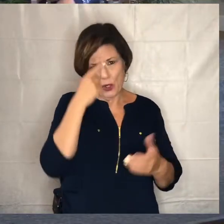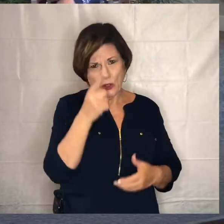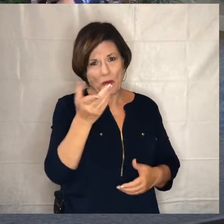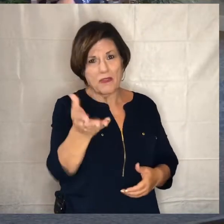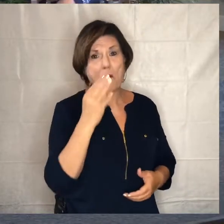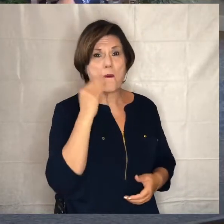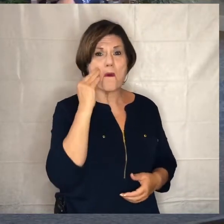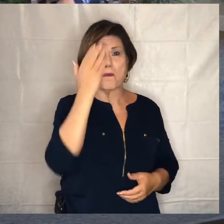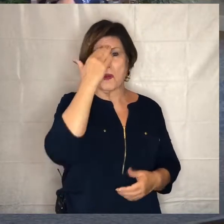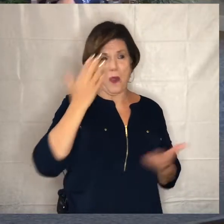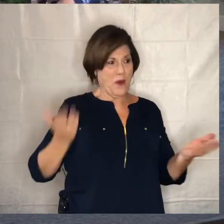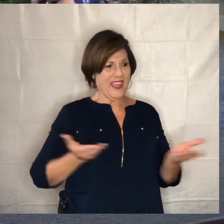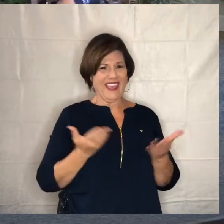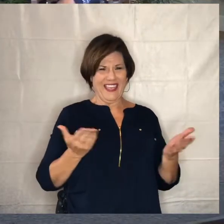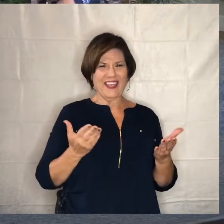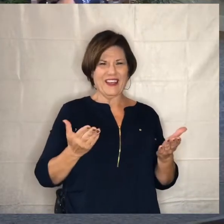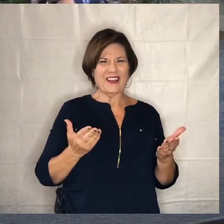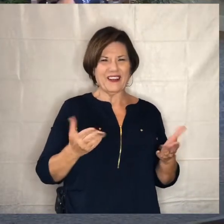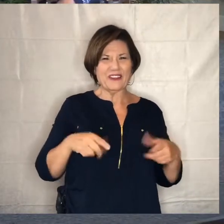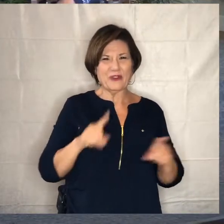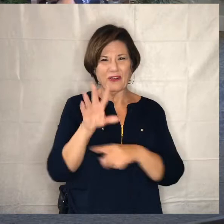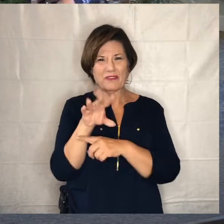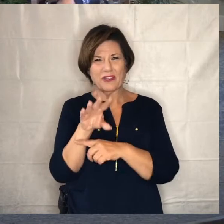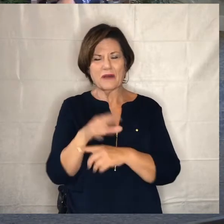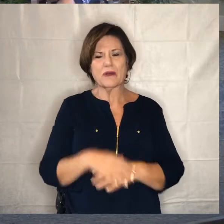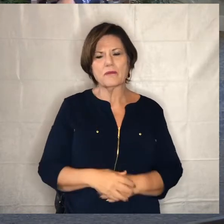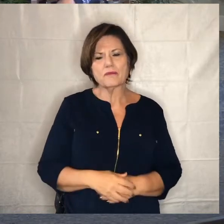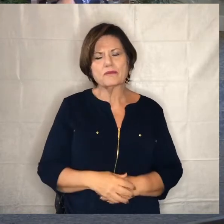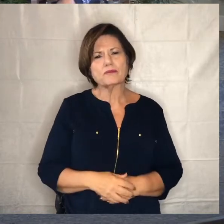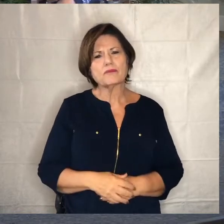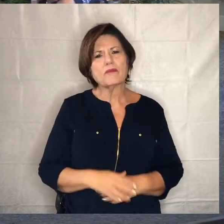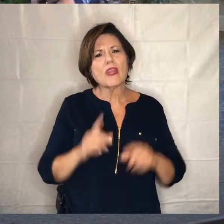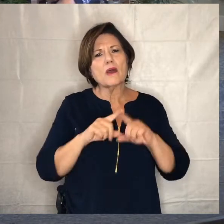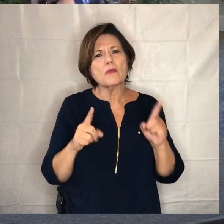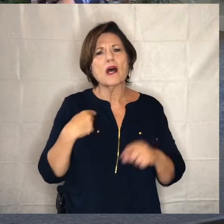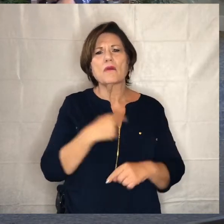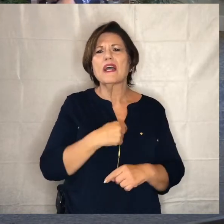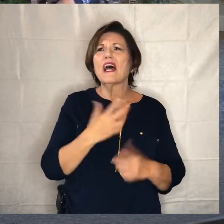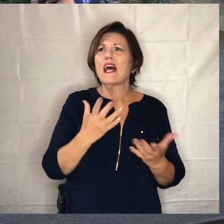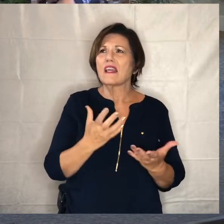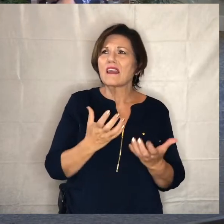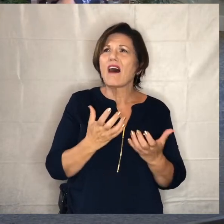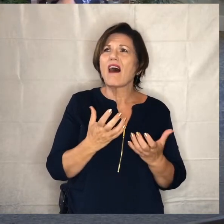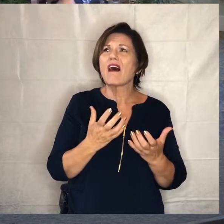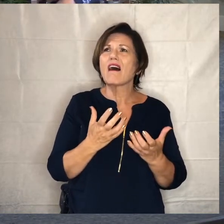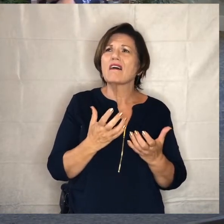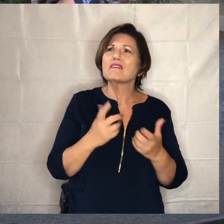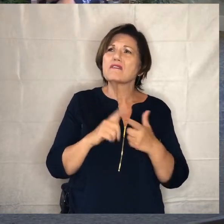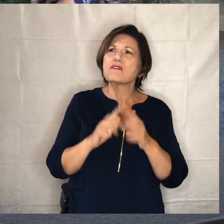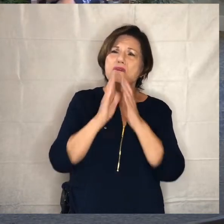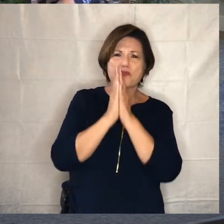so as we continue this morning we just want to go before the lord in gratitude but also in petition with our prayers